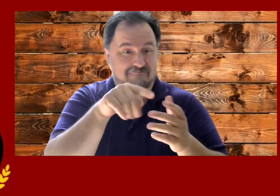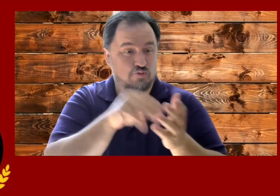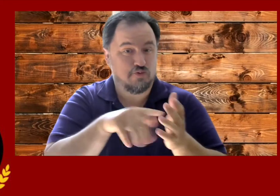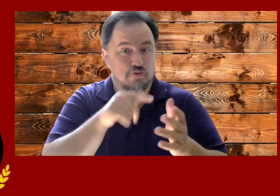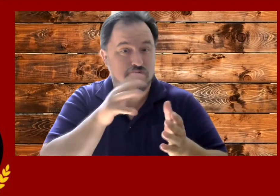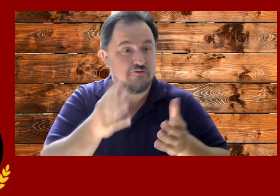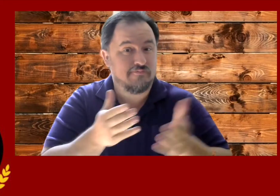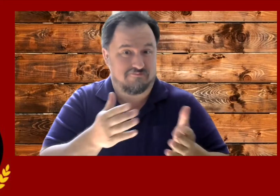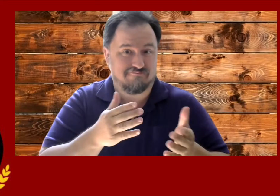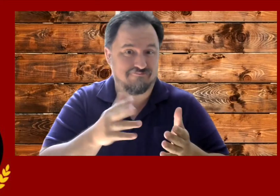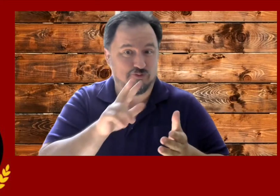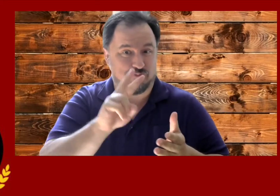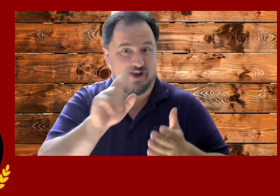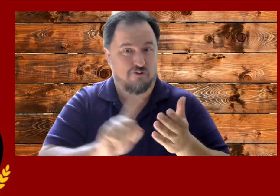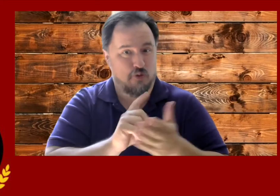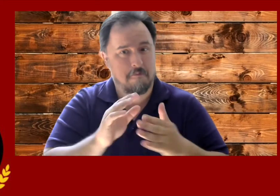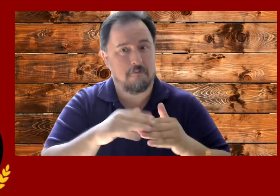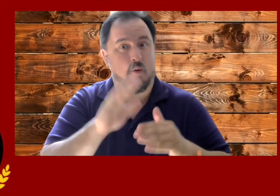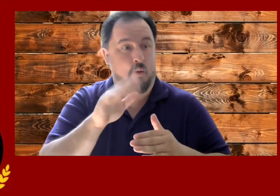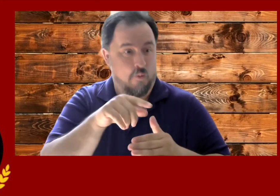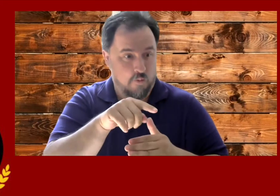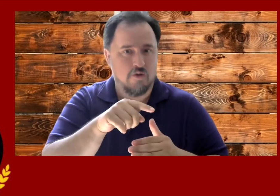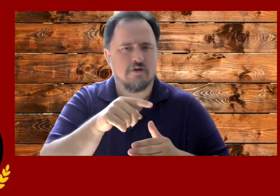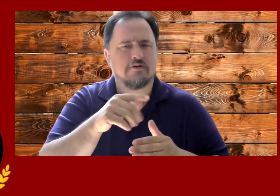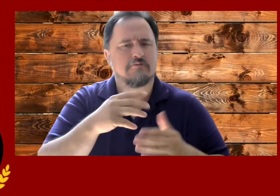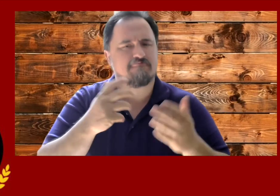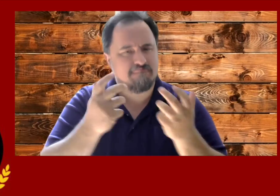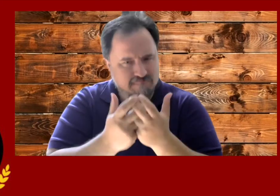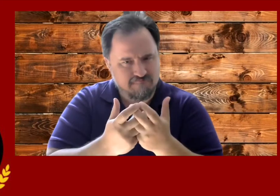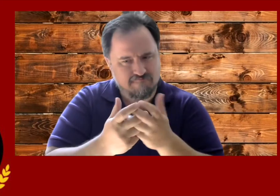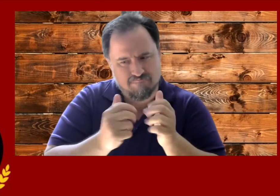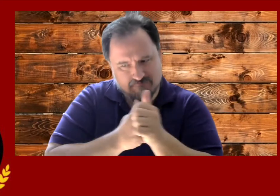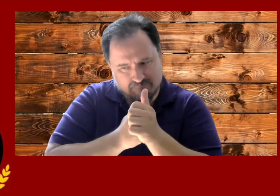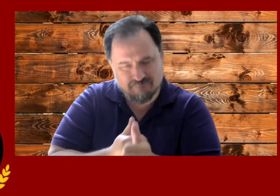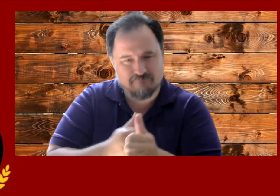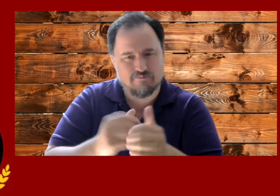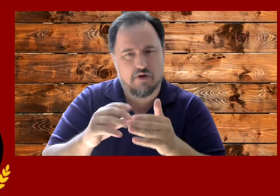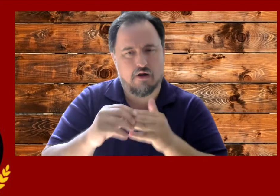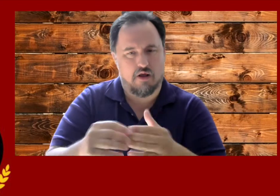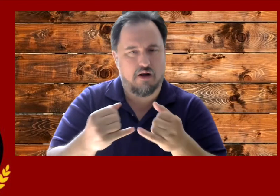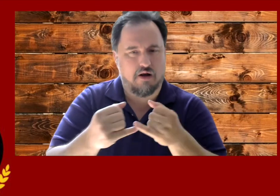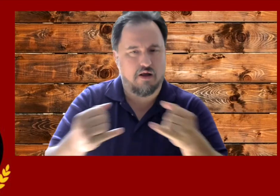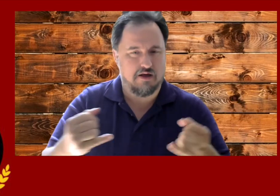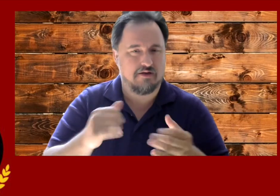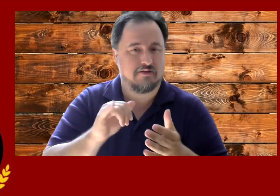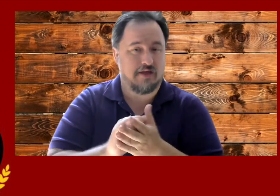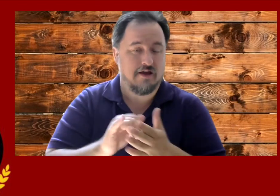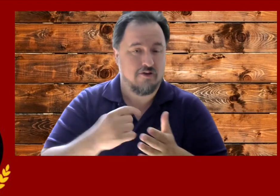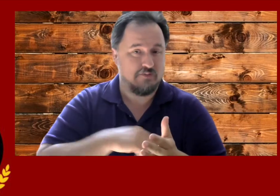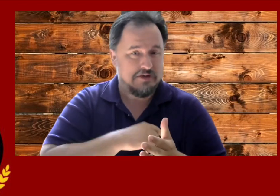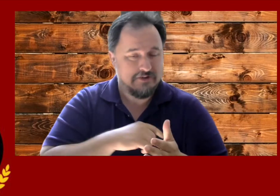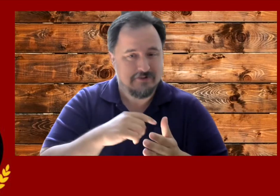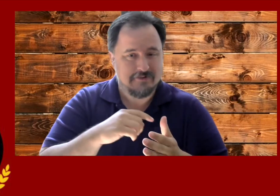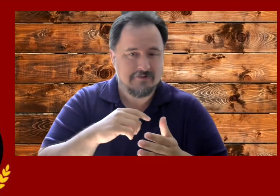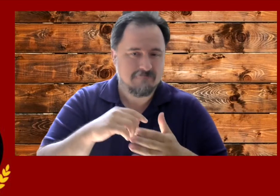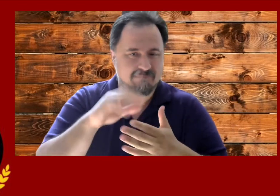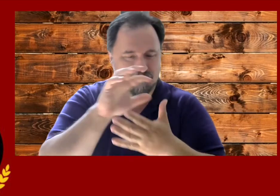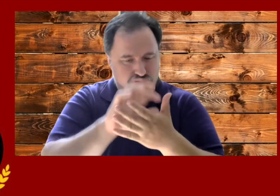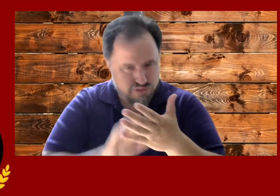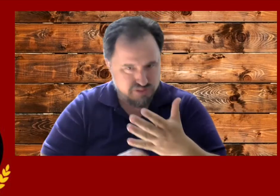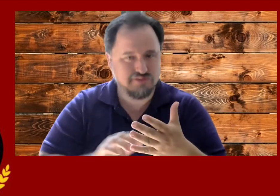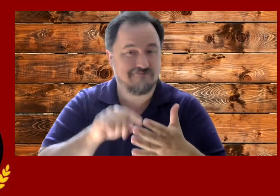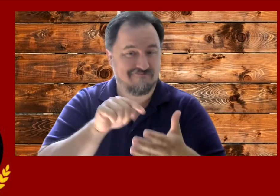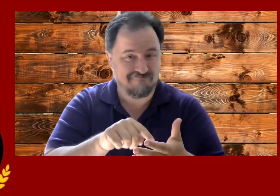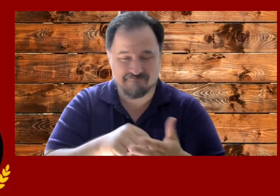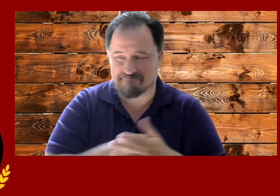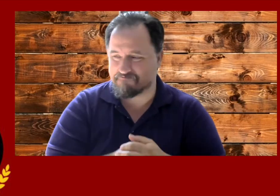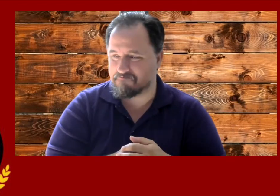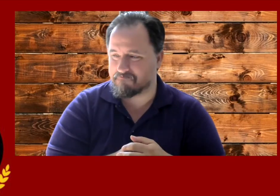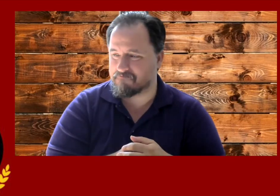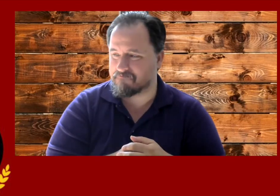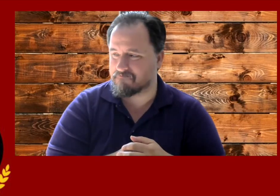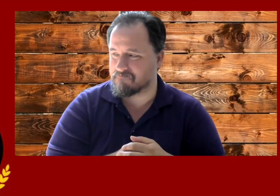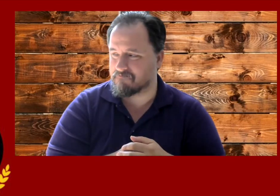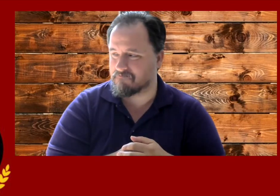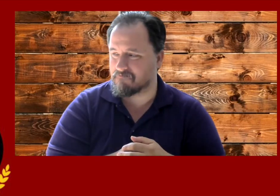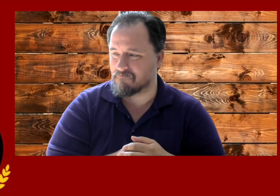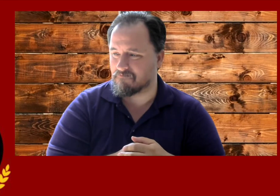These students follow the guidelines that we give for community service hours.